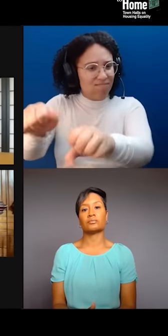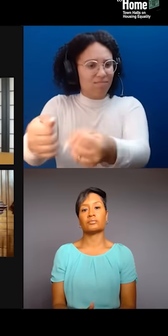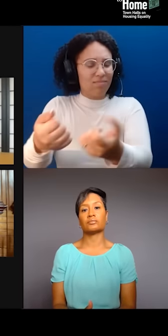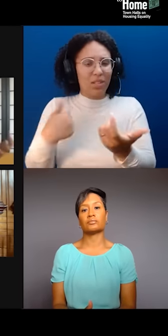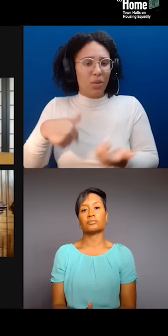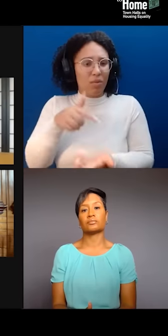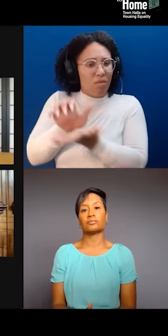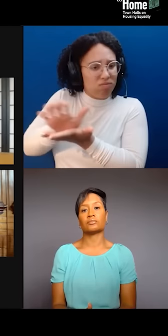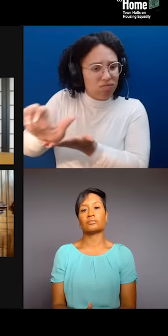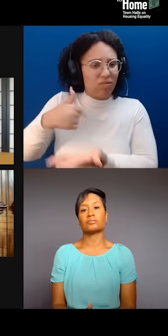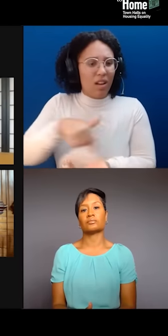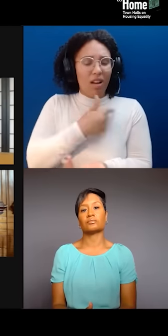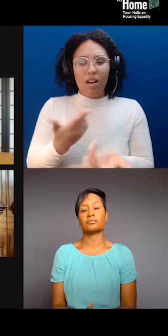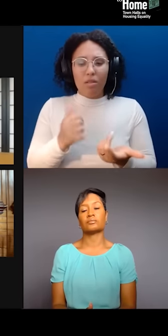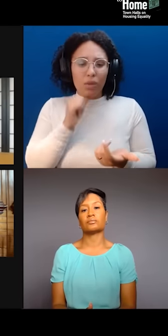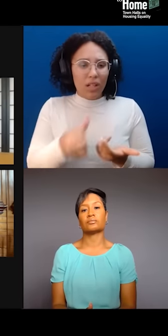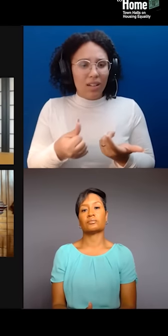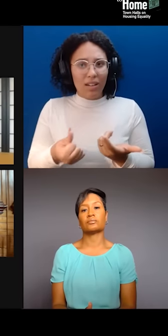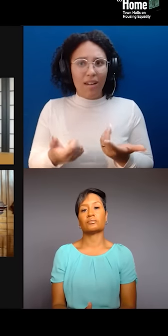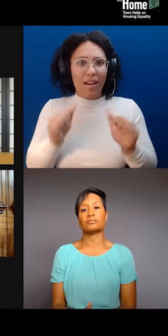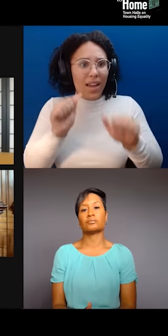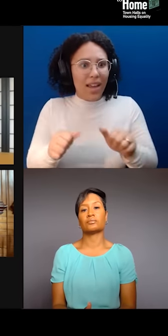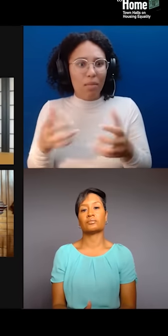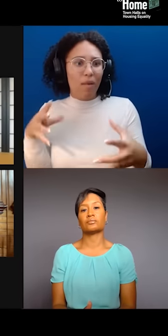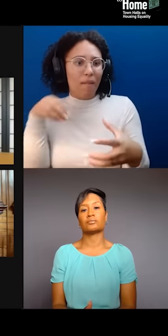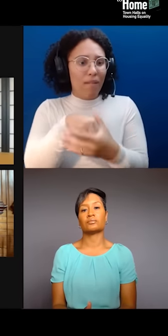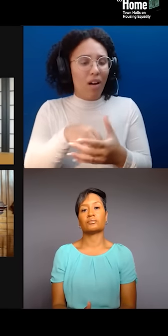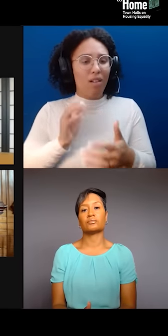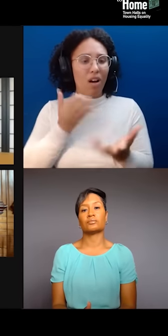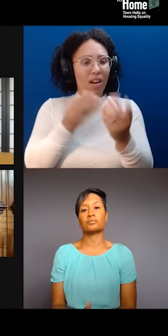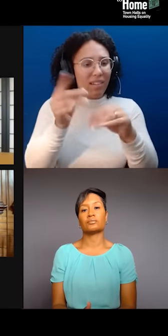that we've built for generations, you know? And so, through centering families,